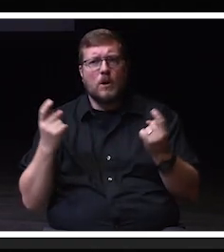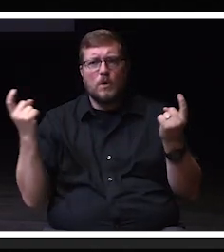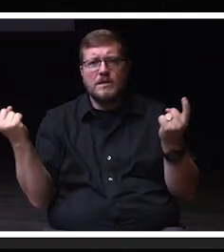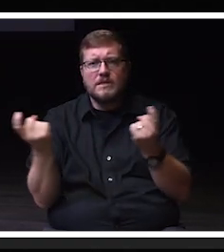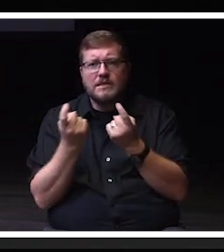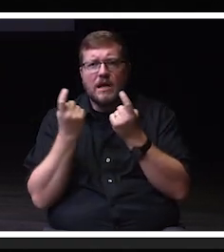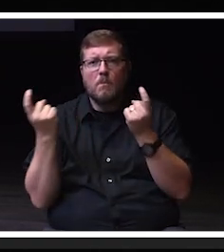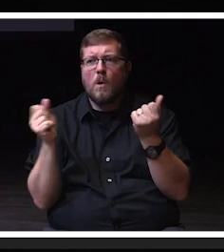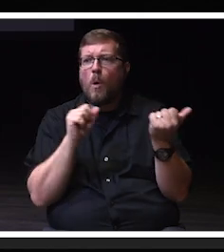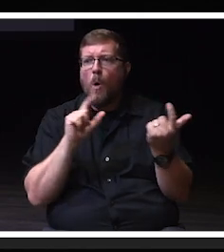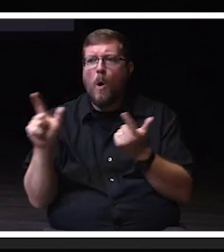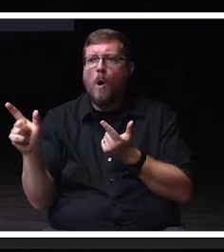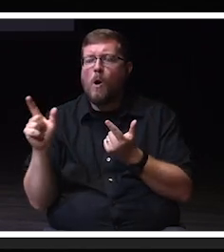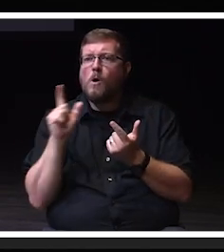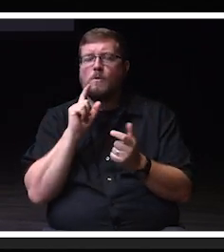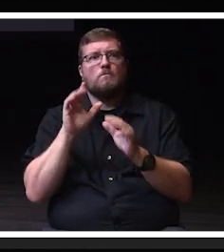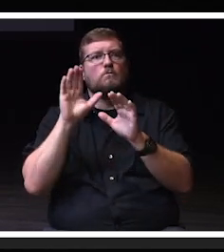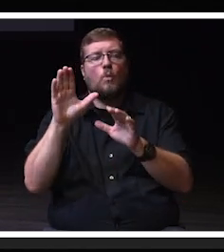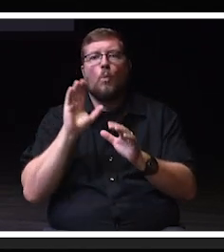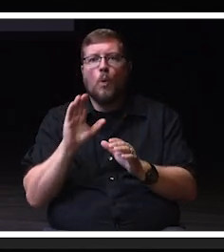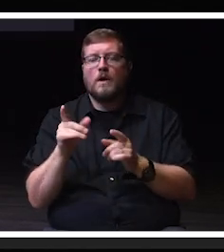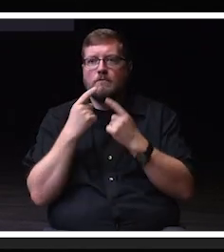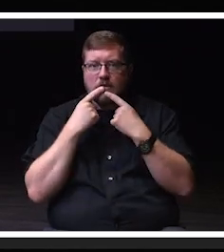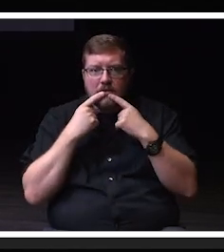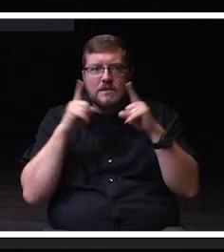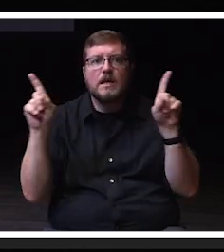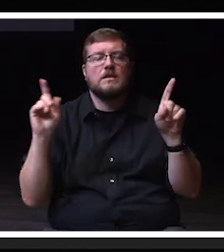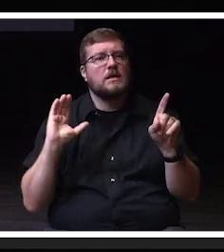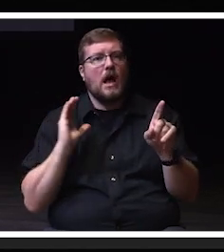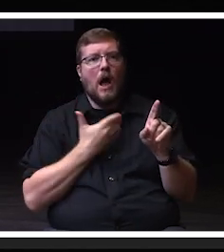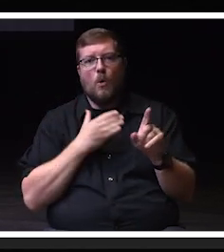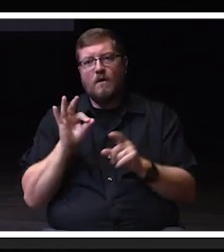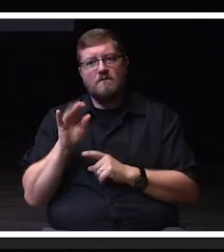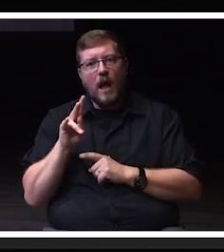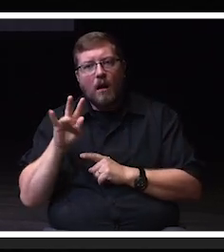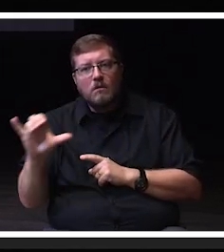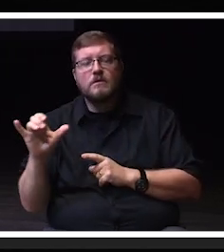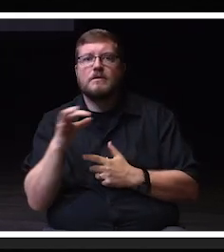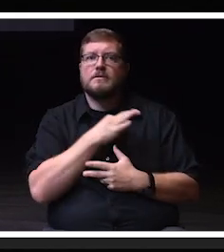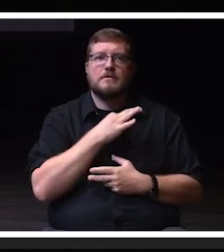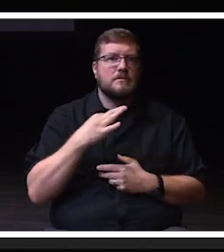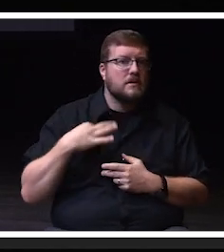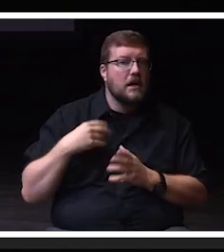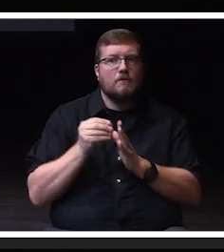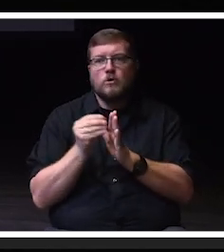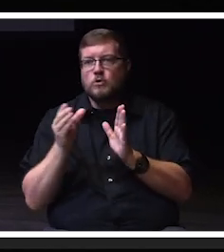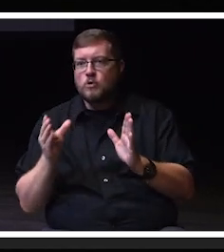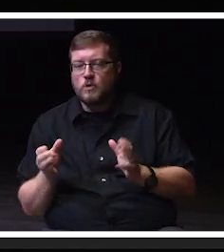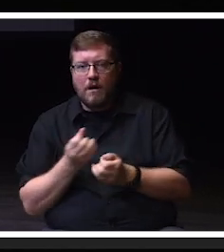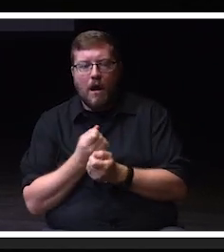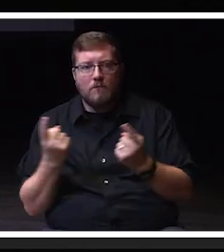accomplishments of our faculty, our staff, and our students. We share brief